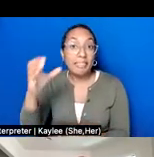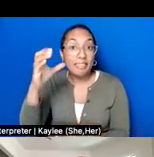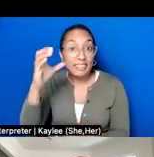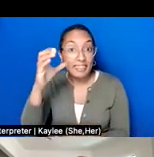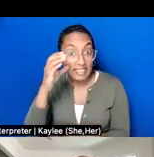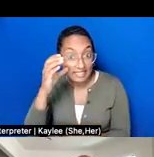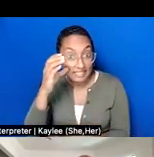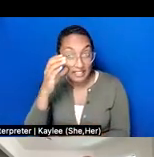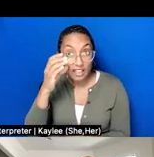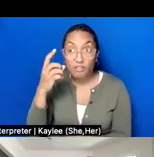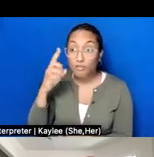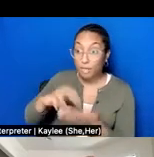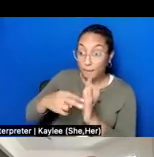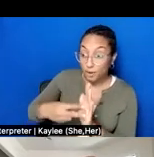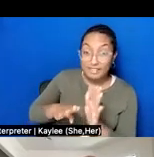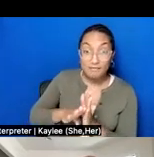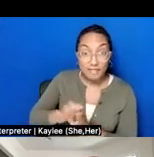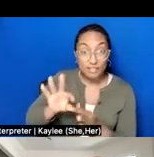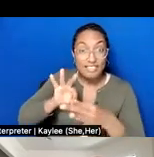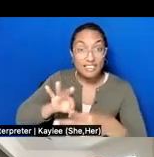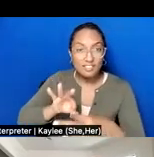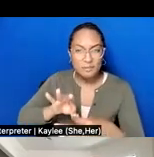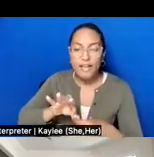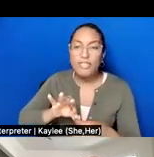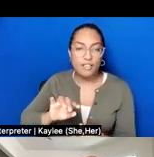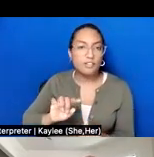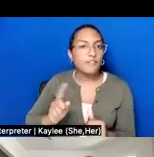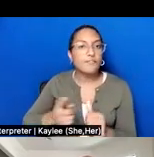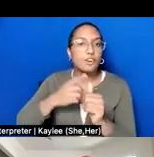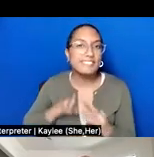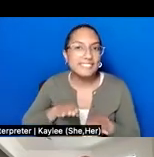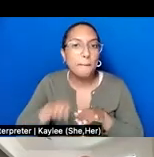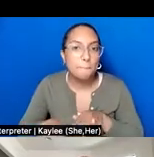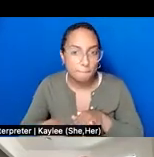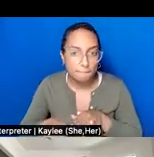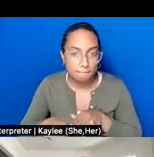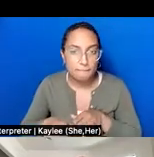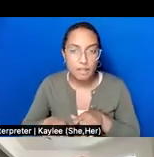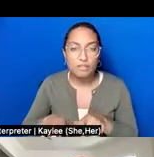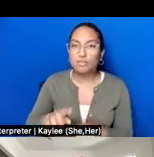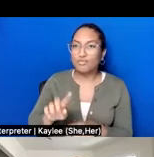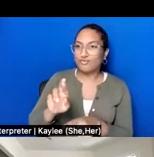as the first step in using oral history to redefine narrative. How are we connecting